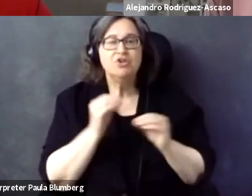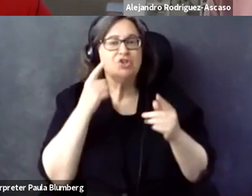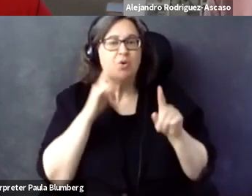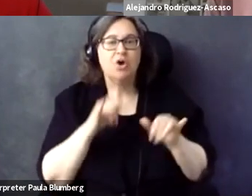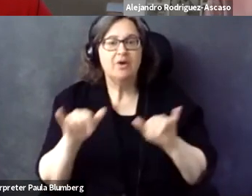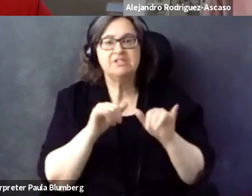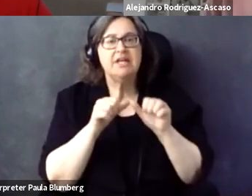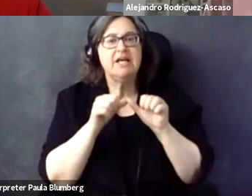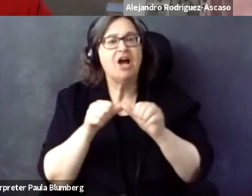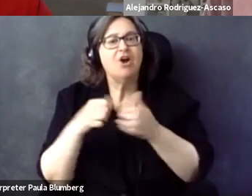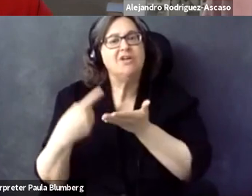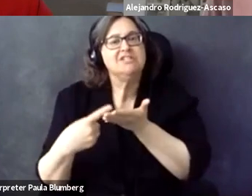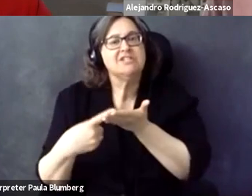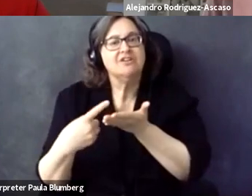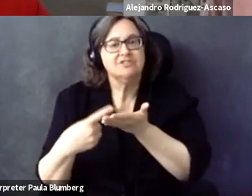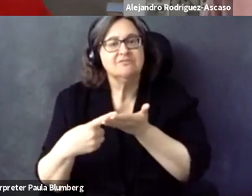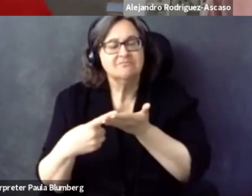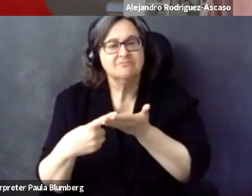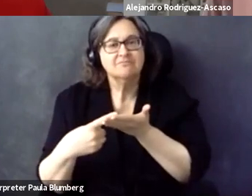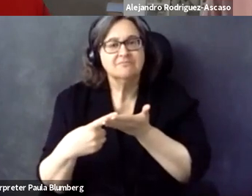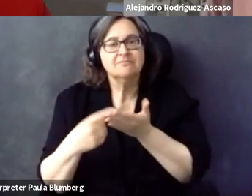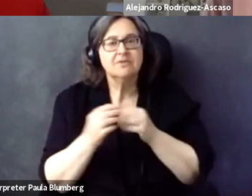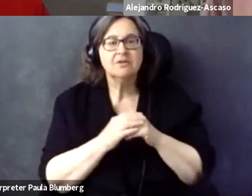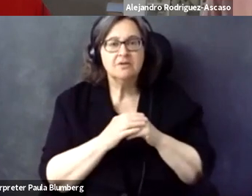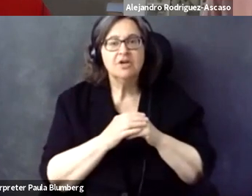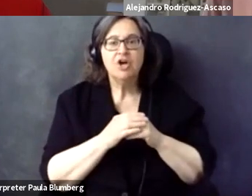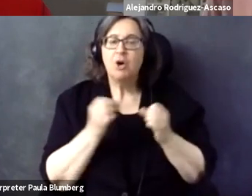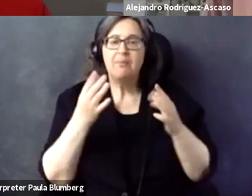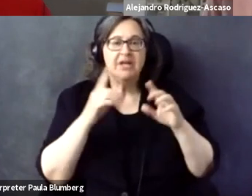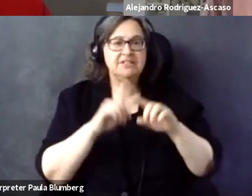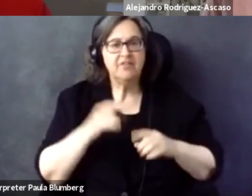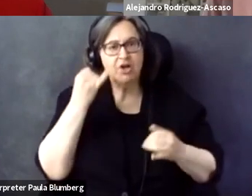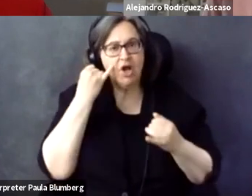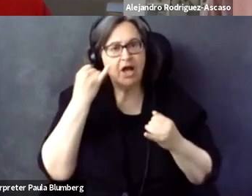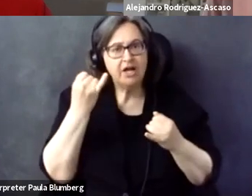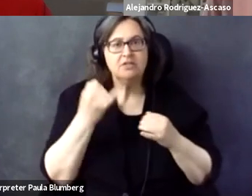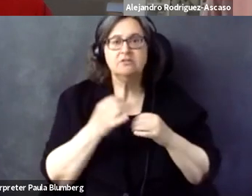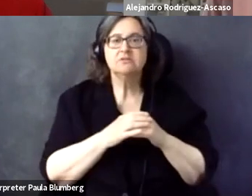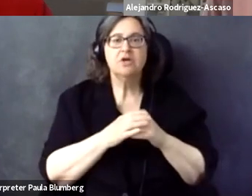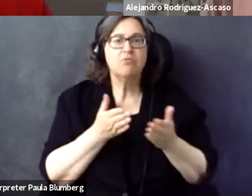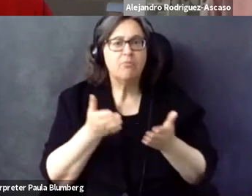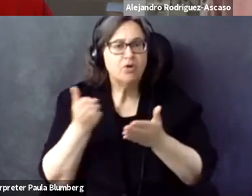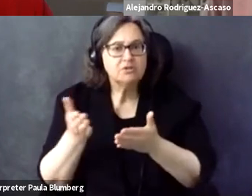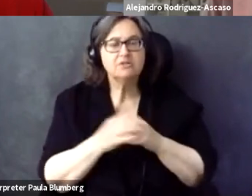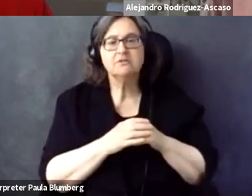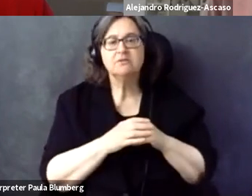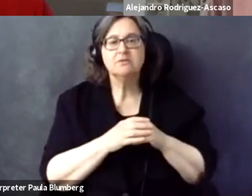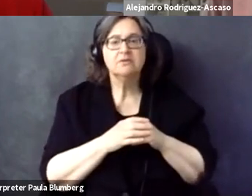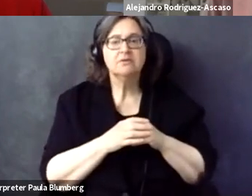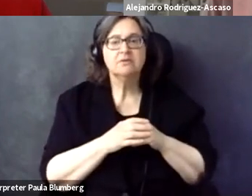figuring exactly that out. I mean, I can give you my personal opinion but this is all. There isn't consensus yet. This